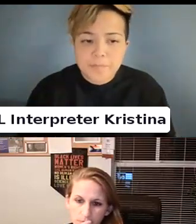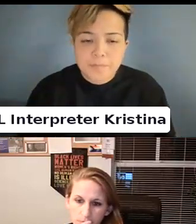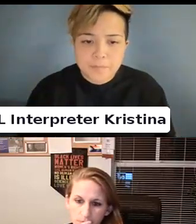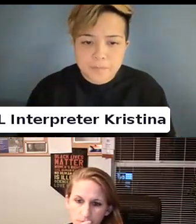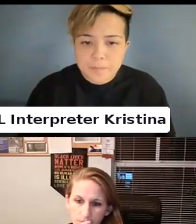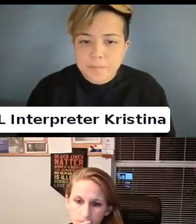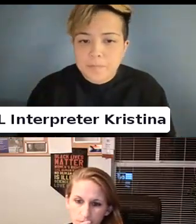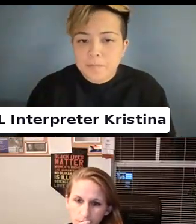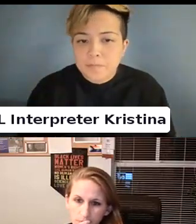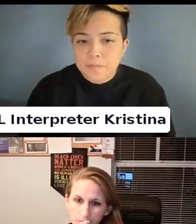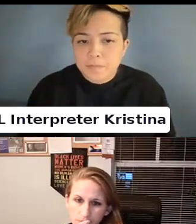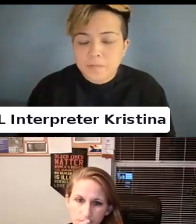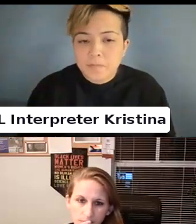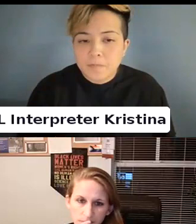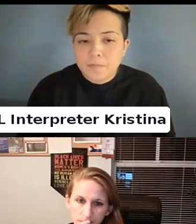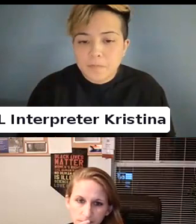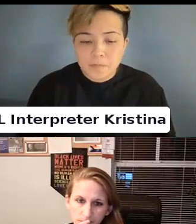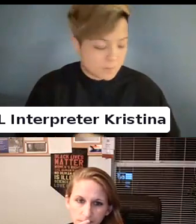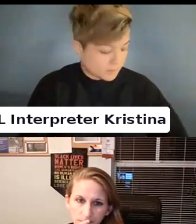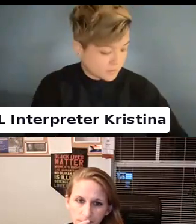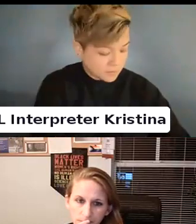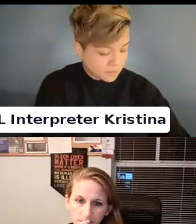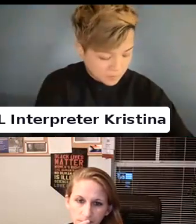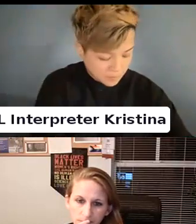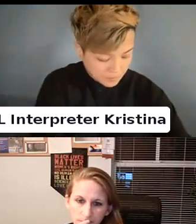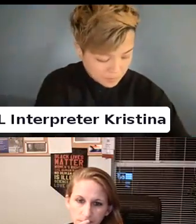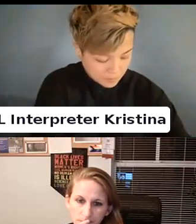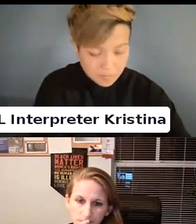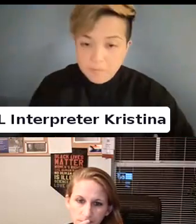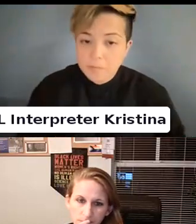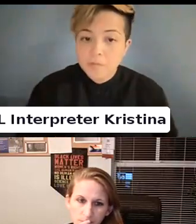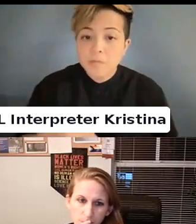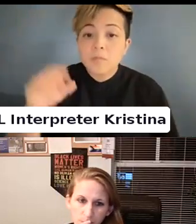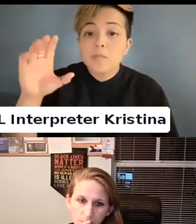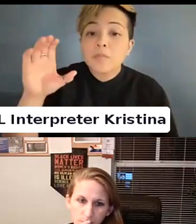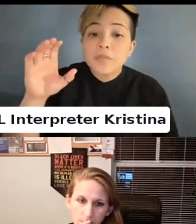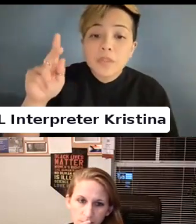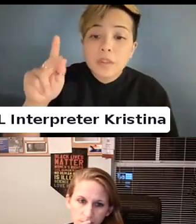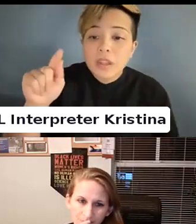Catherine. You have not spoken.